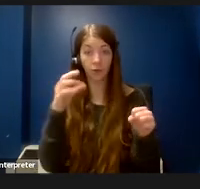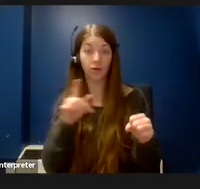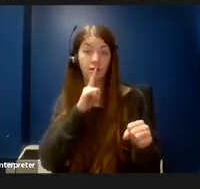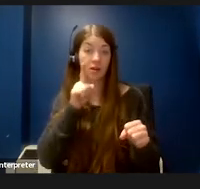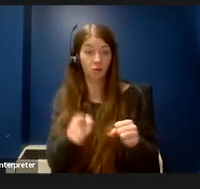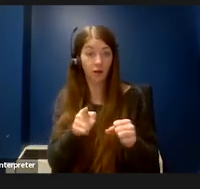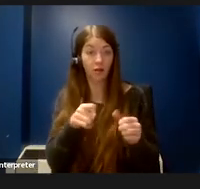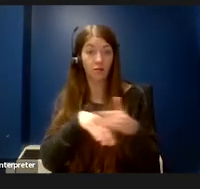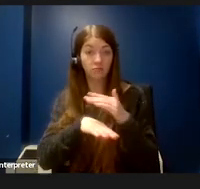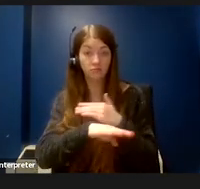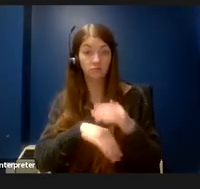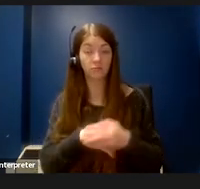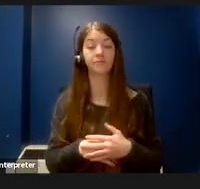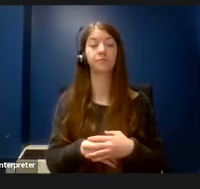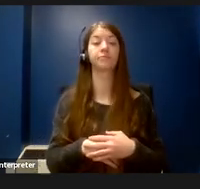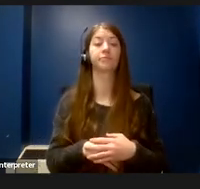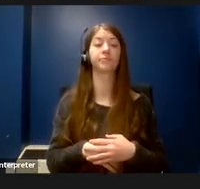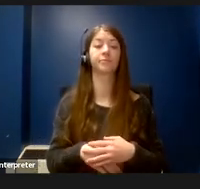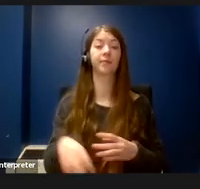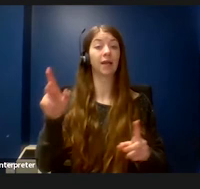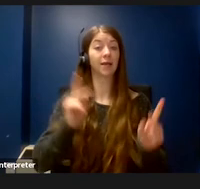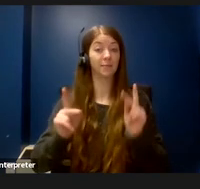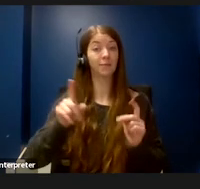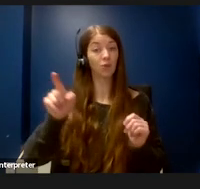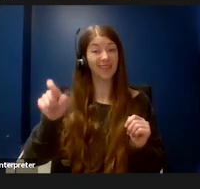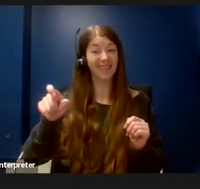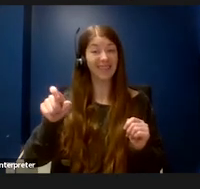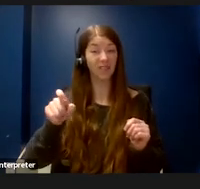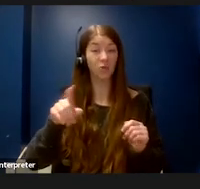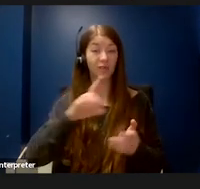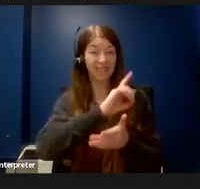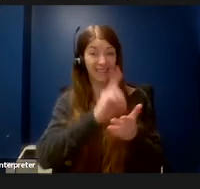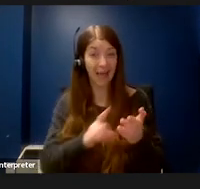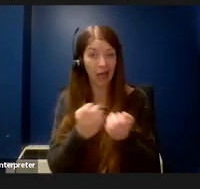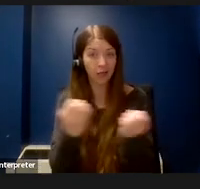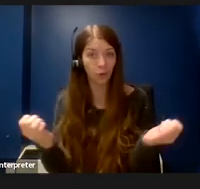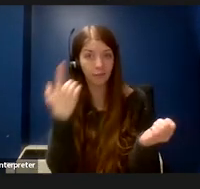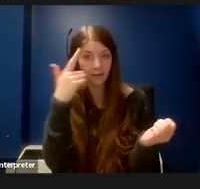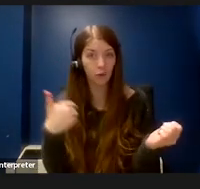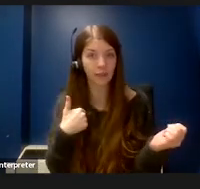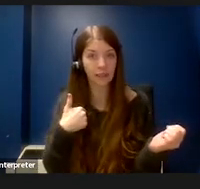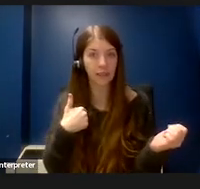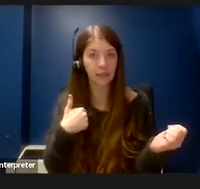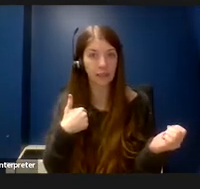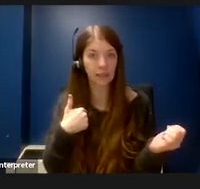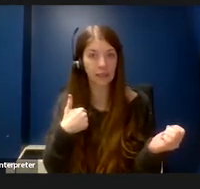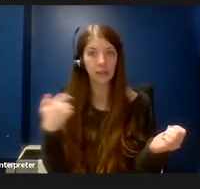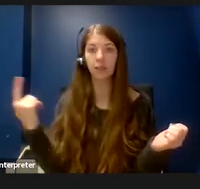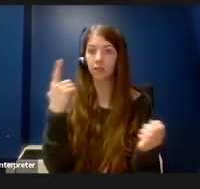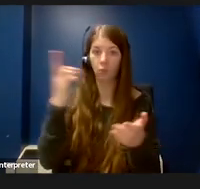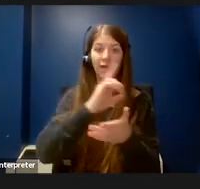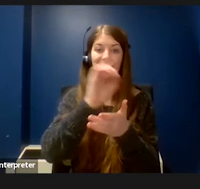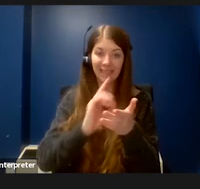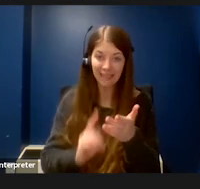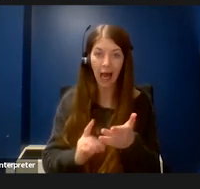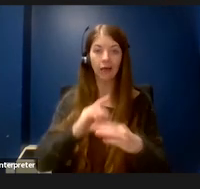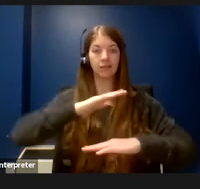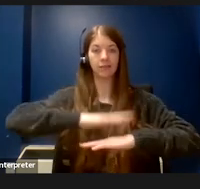First, people needed to design the equipment. Somebody designed a table that could be adjusted